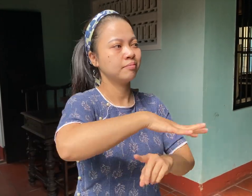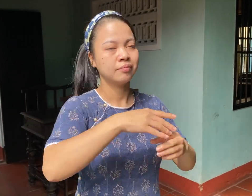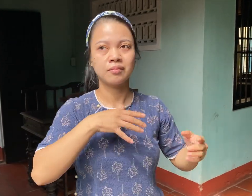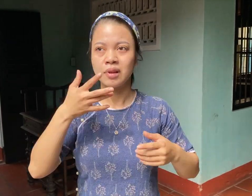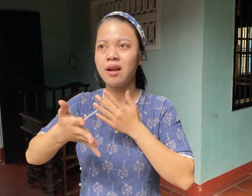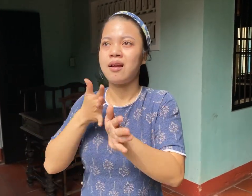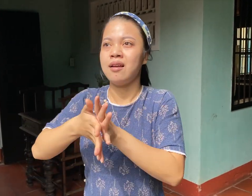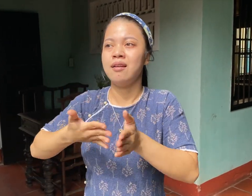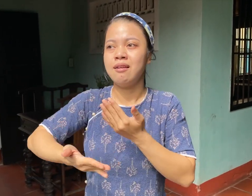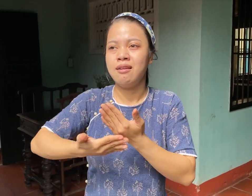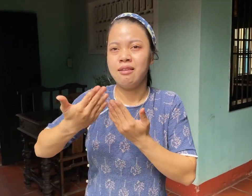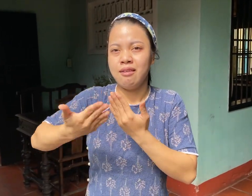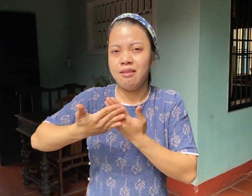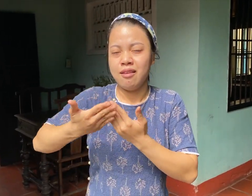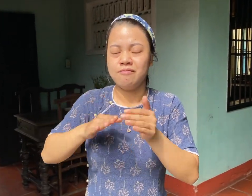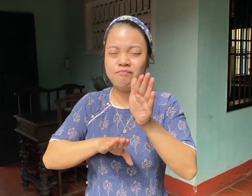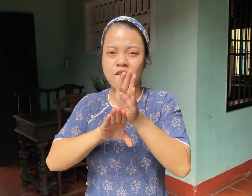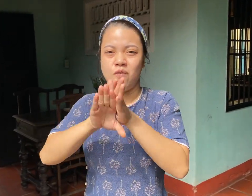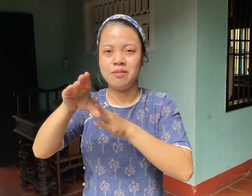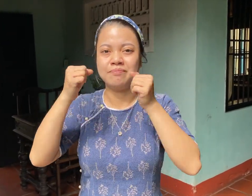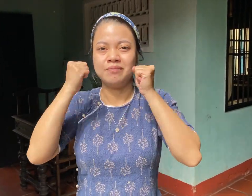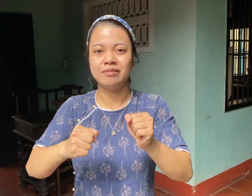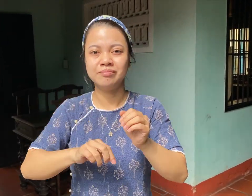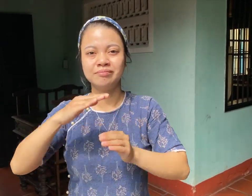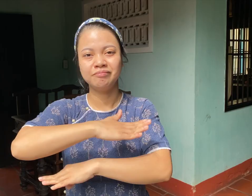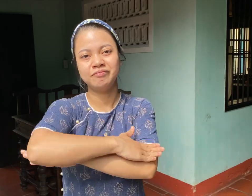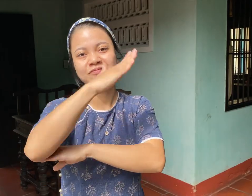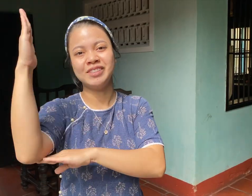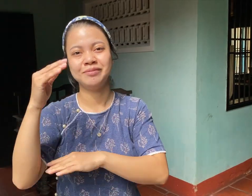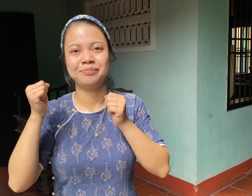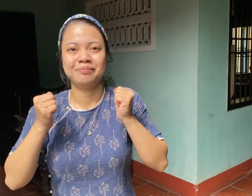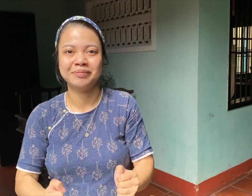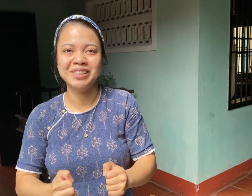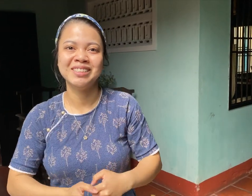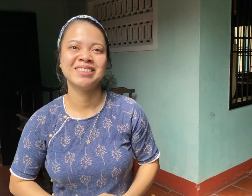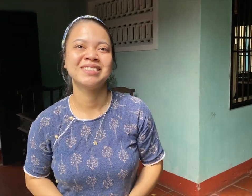My knowledge has helped them do the best job. They become more successful in their careers.